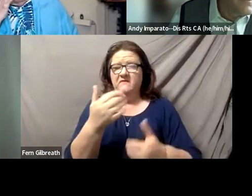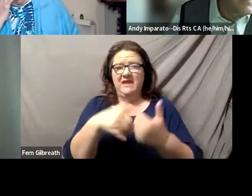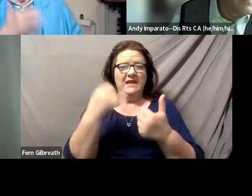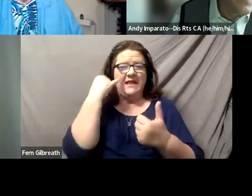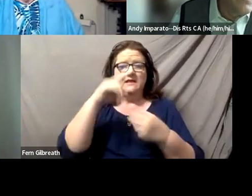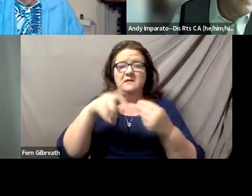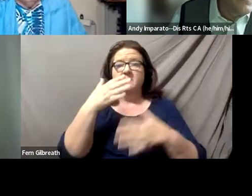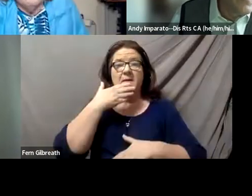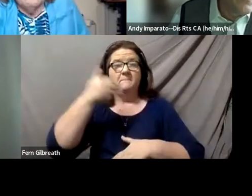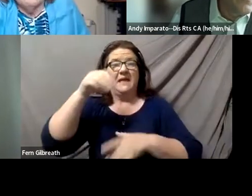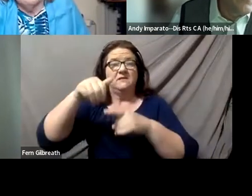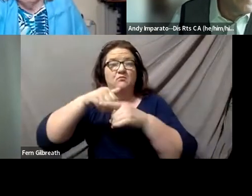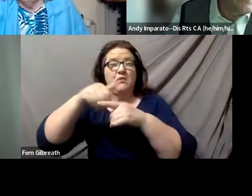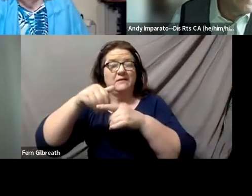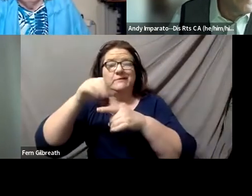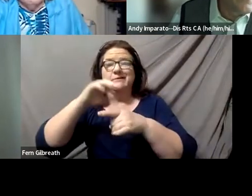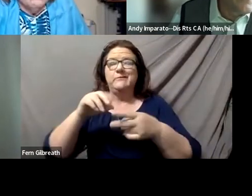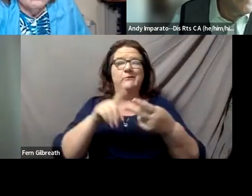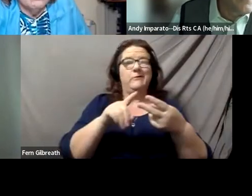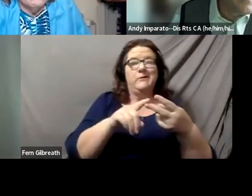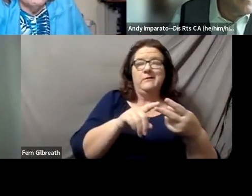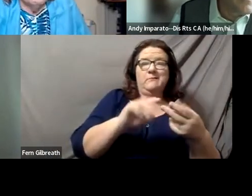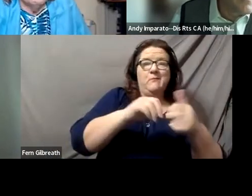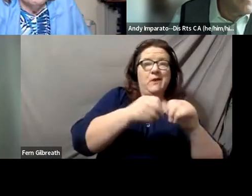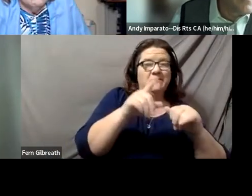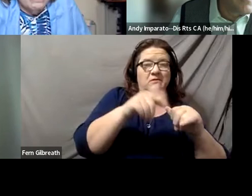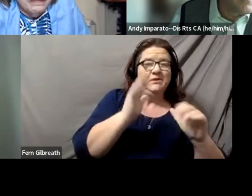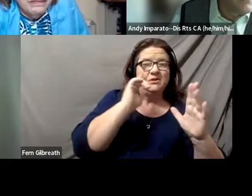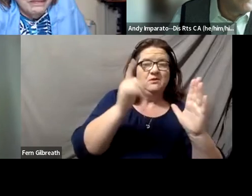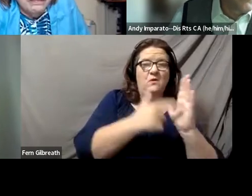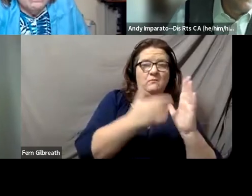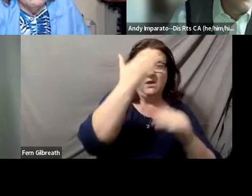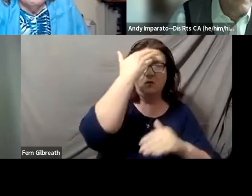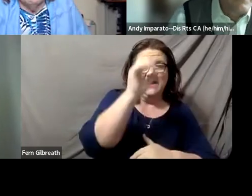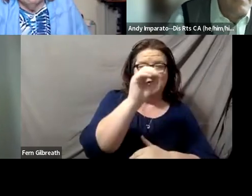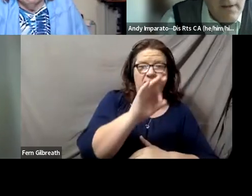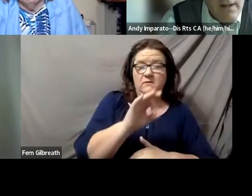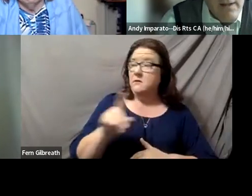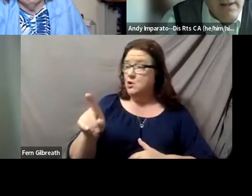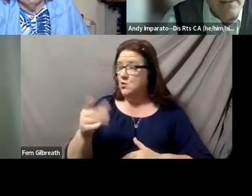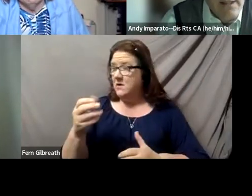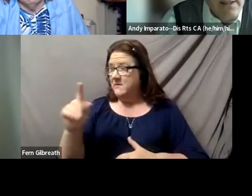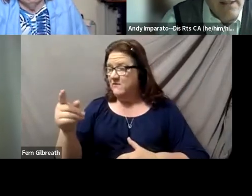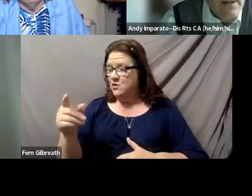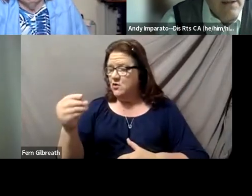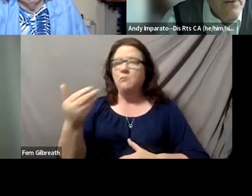Vivian, do you want to go first? Okay. This is Andy.